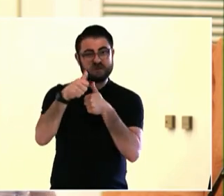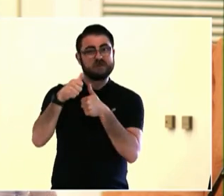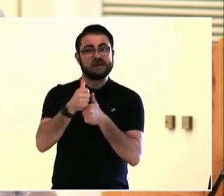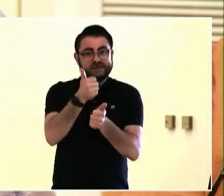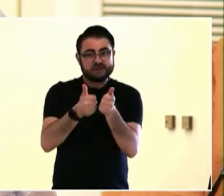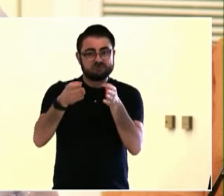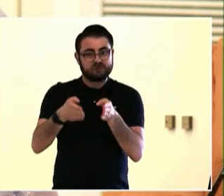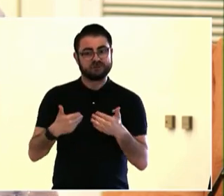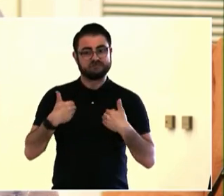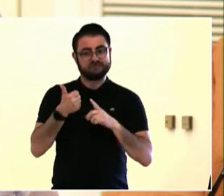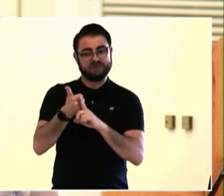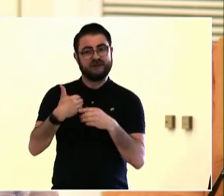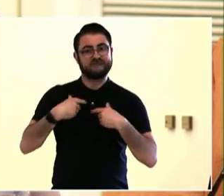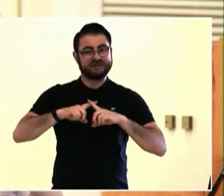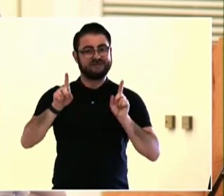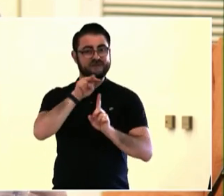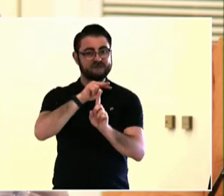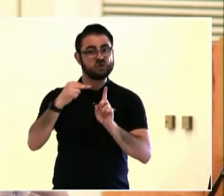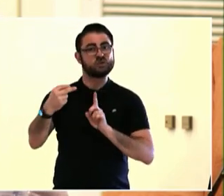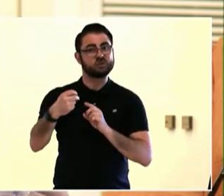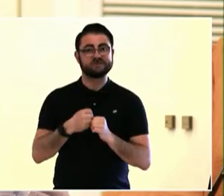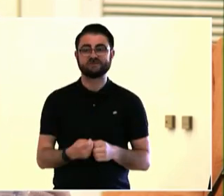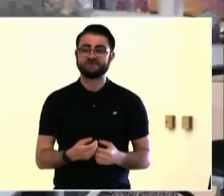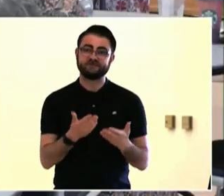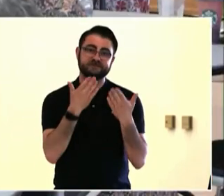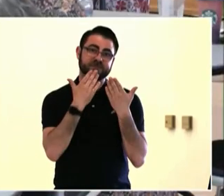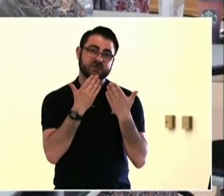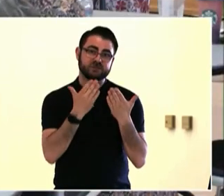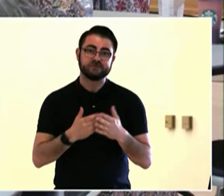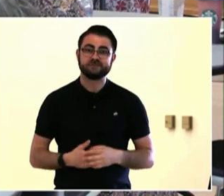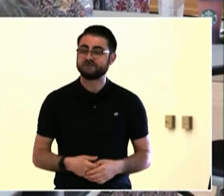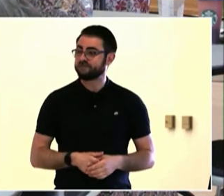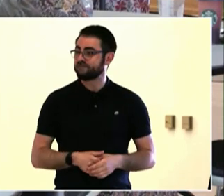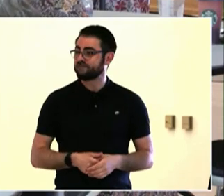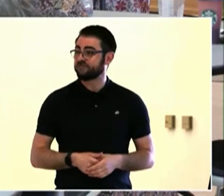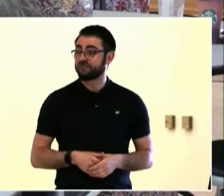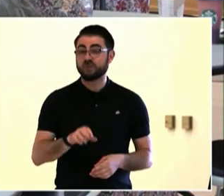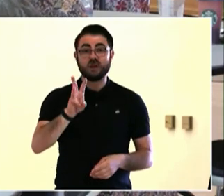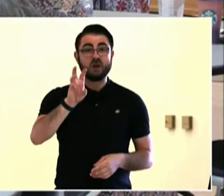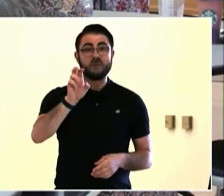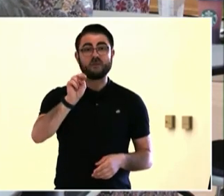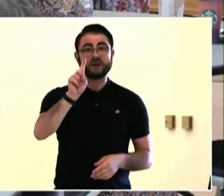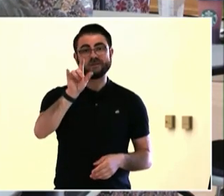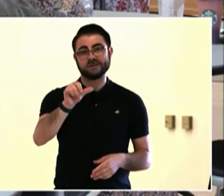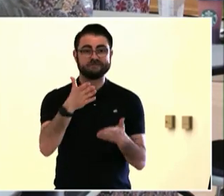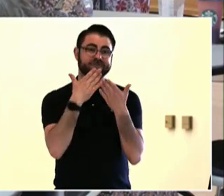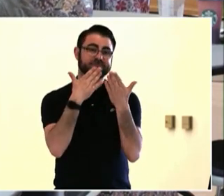engagement in this century has to think more about other kind of subjects.